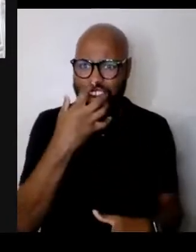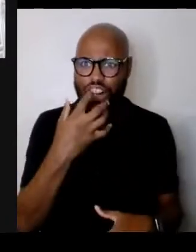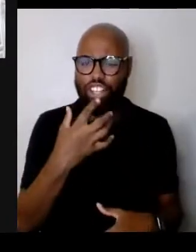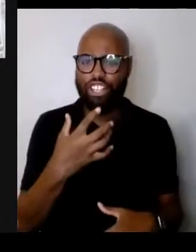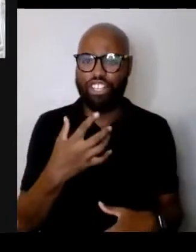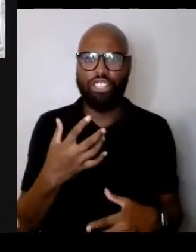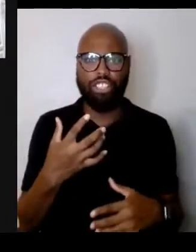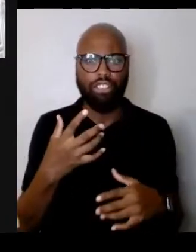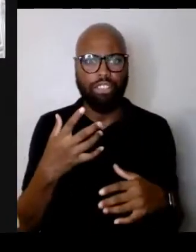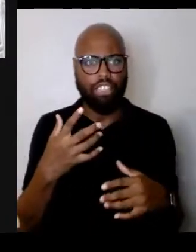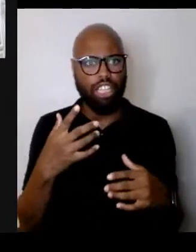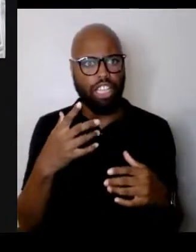with hatred and extremism?